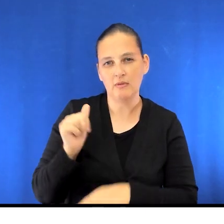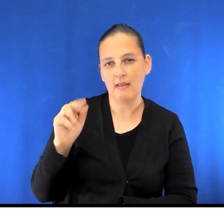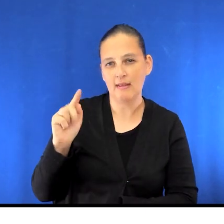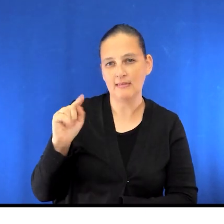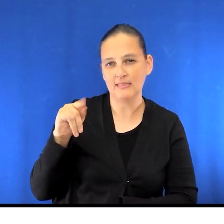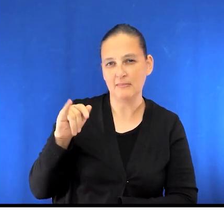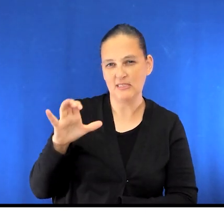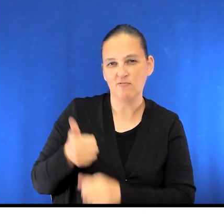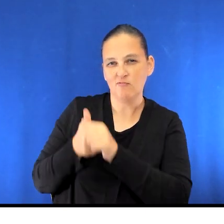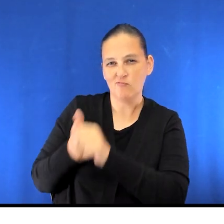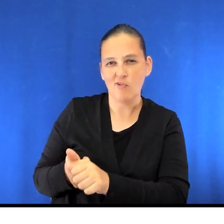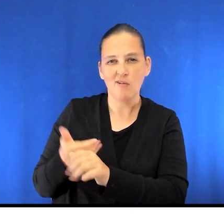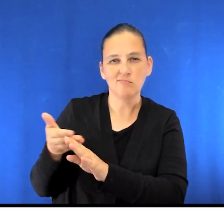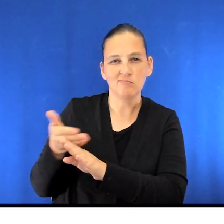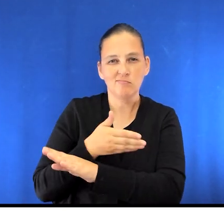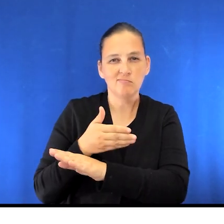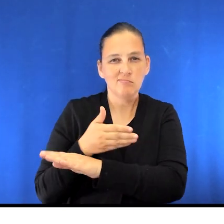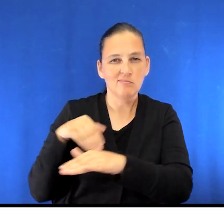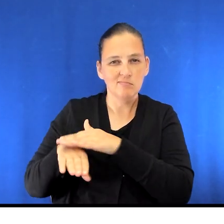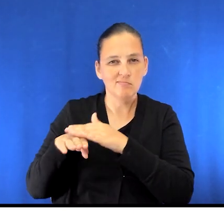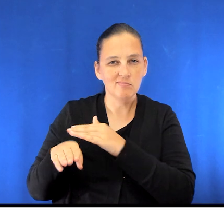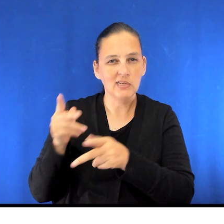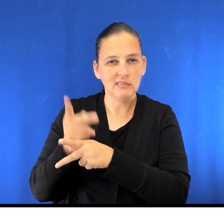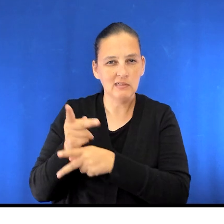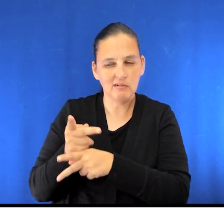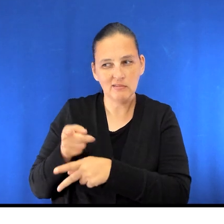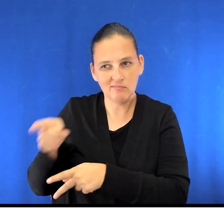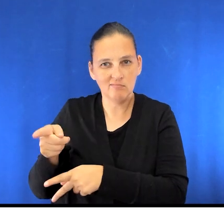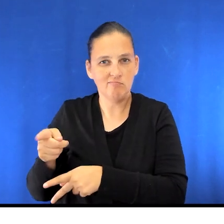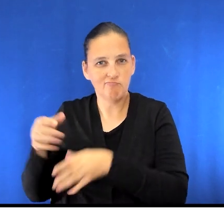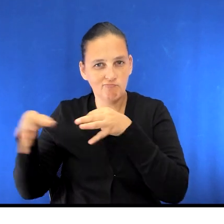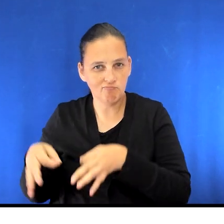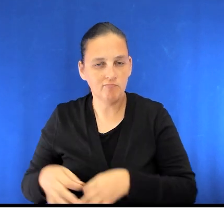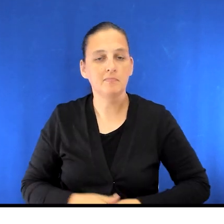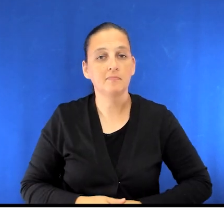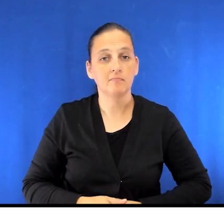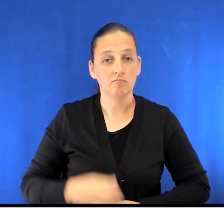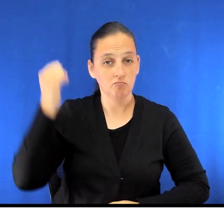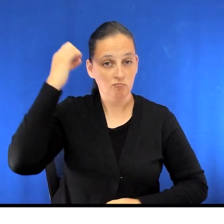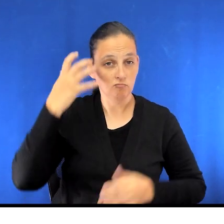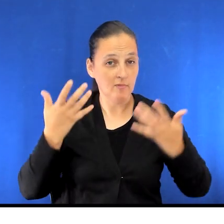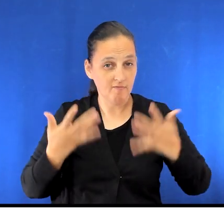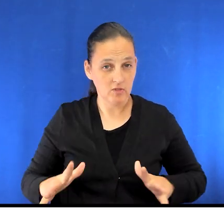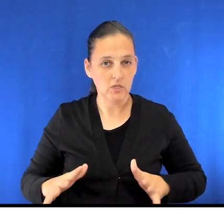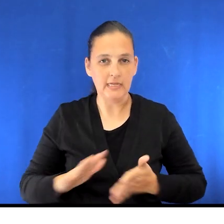following the instructions given to you by the pre-admission clinic. After you shower, wear clean freshly laundered clothing.